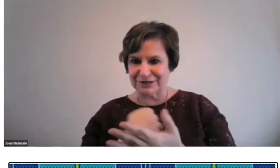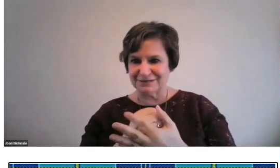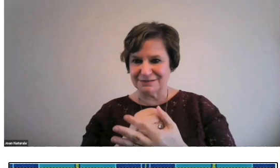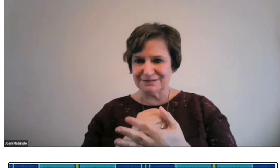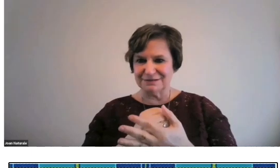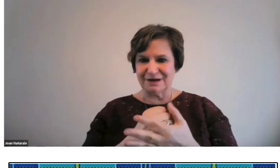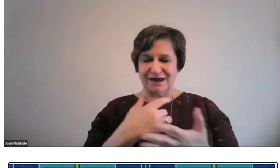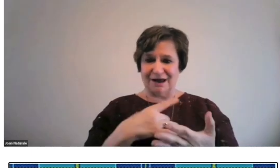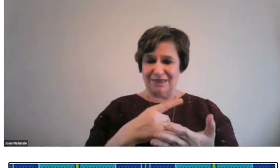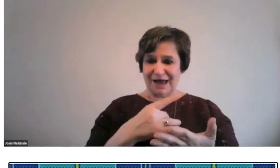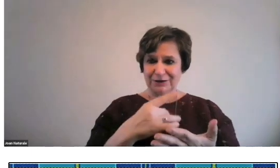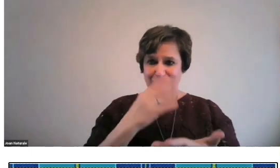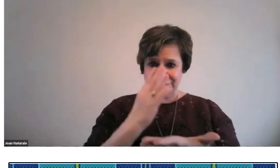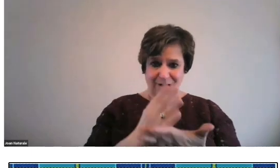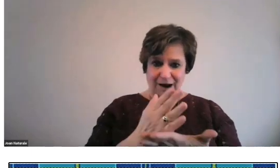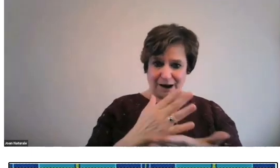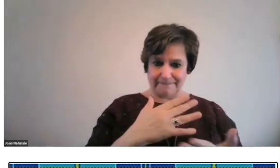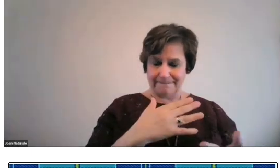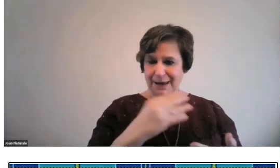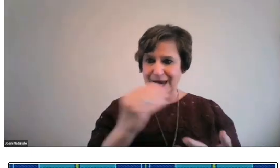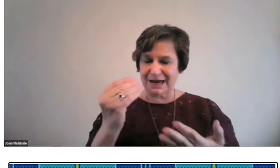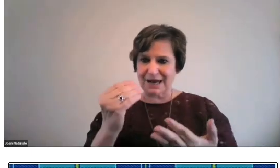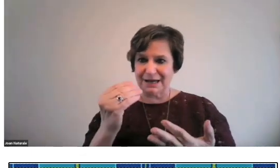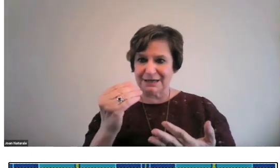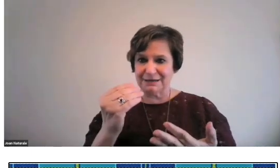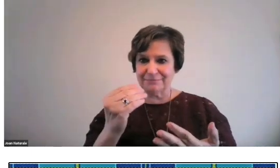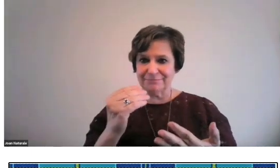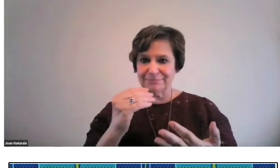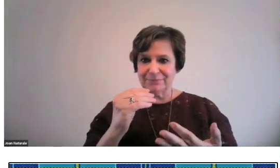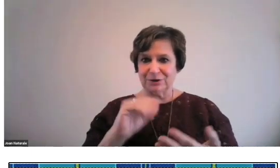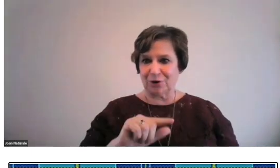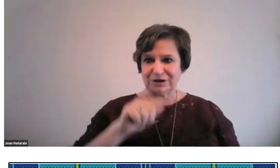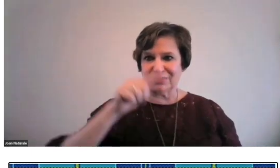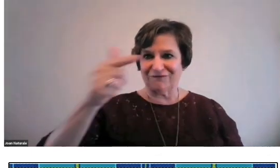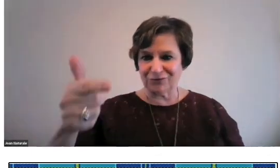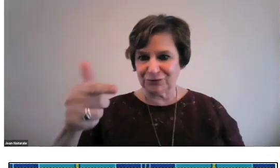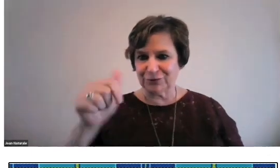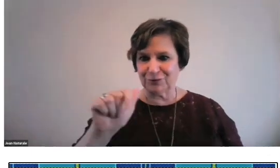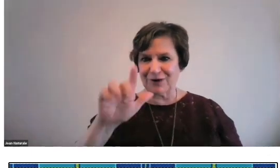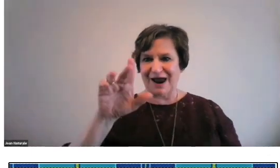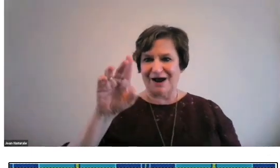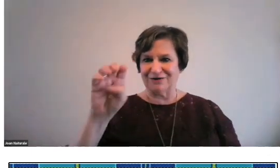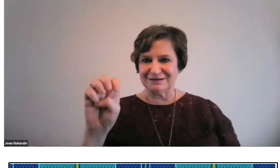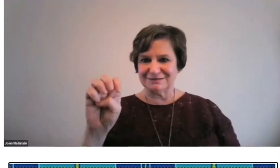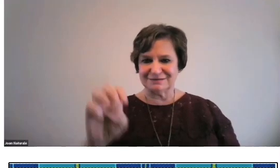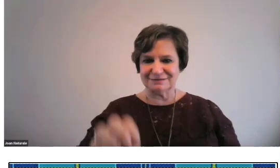I would like to stop now and turn it over to Alice.